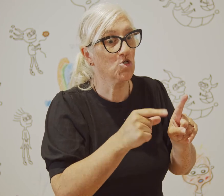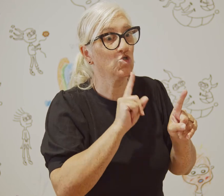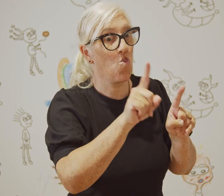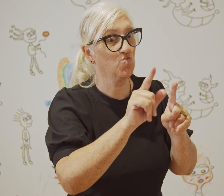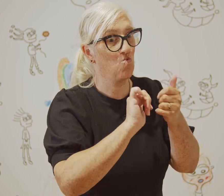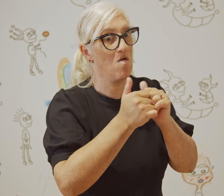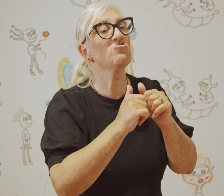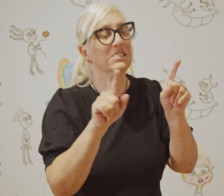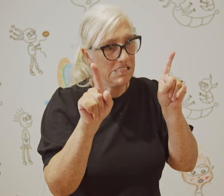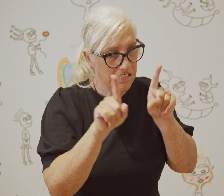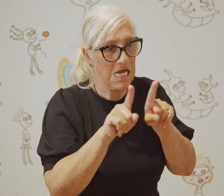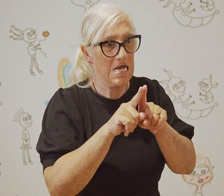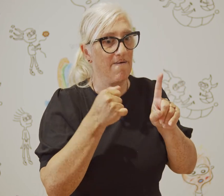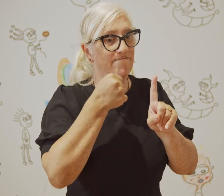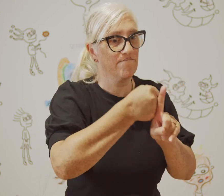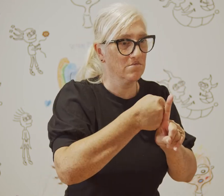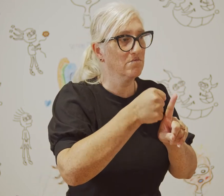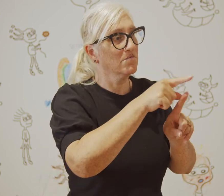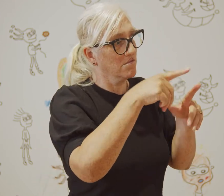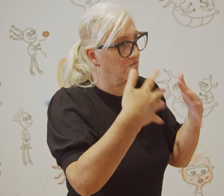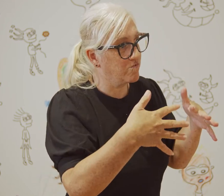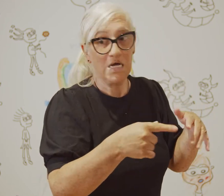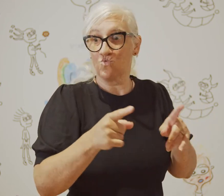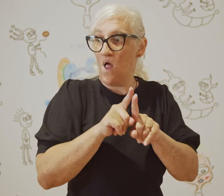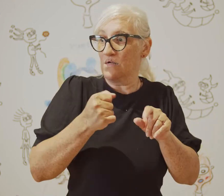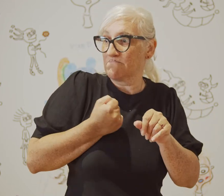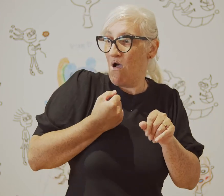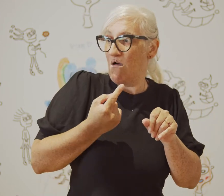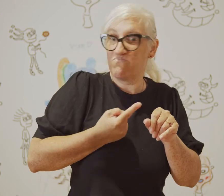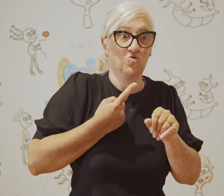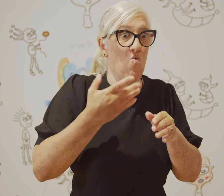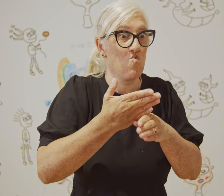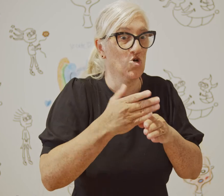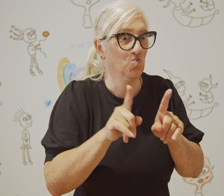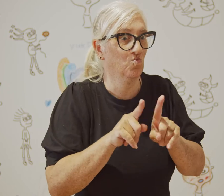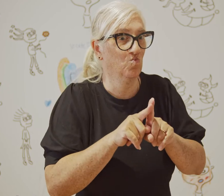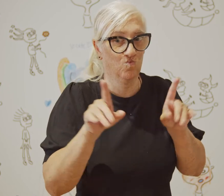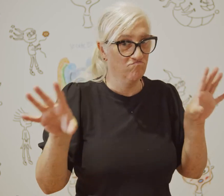Similarly with What I Wish I'd Told You project I'm hoping that will have the same effect.